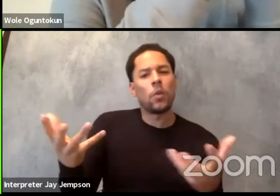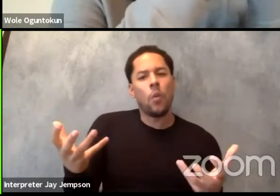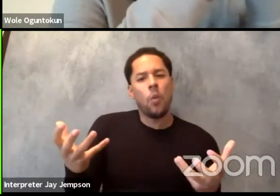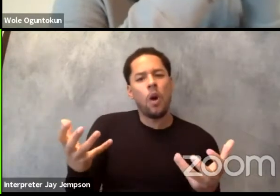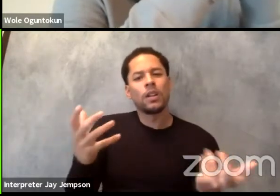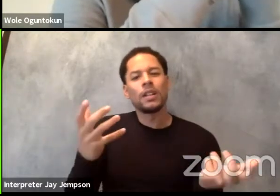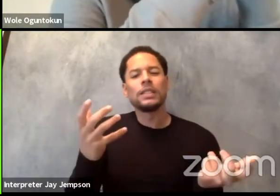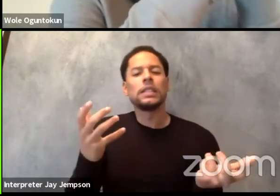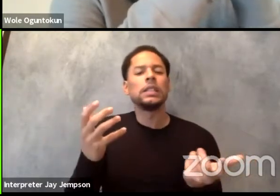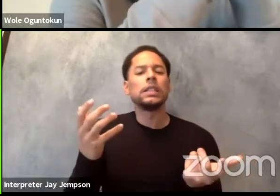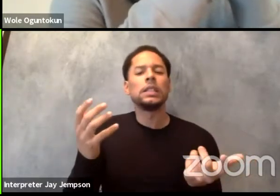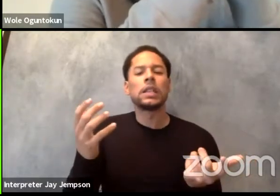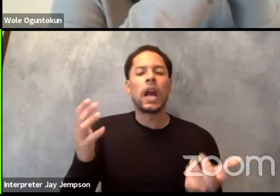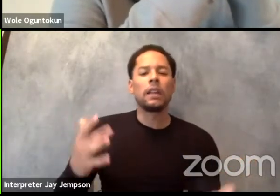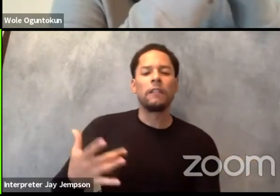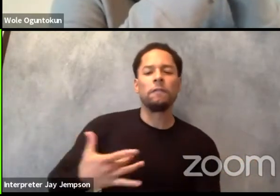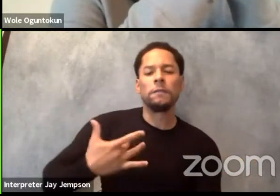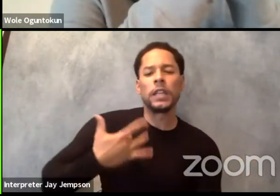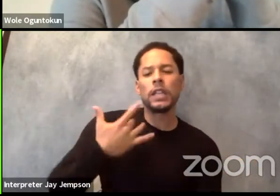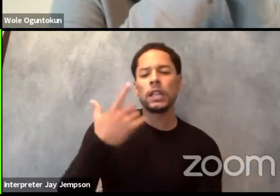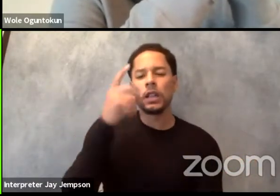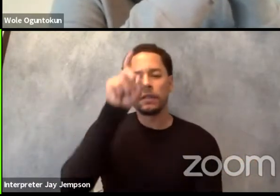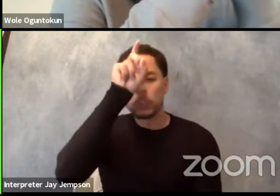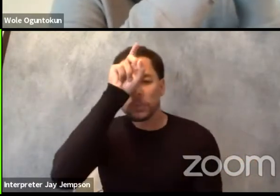and the Islamic dance in the dance.